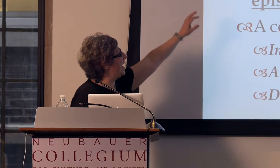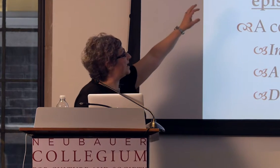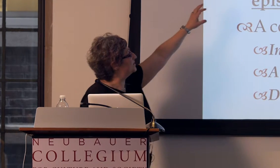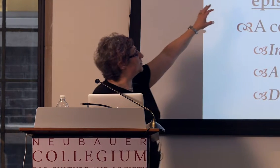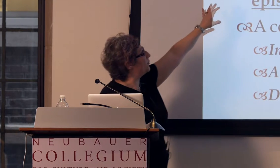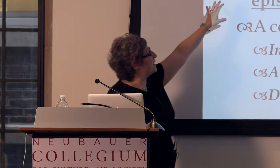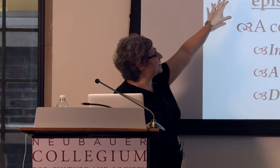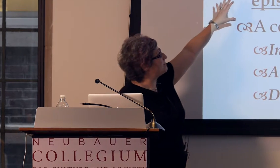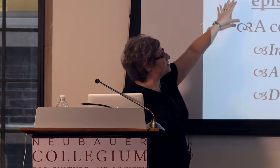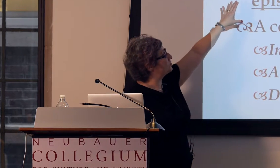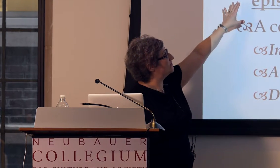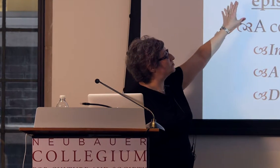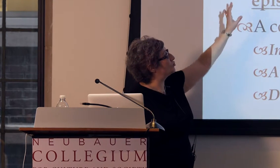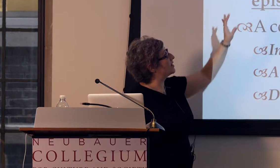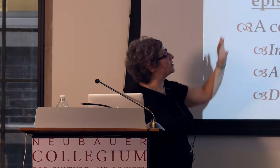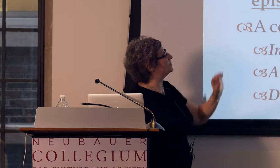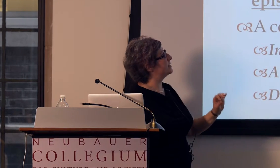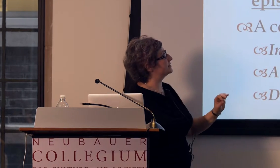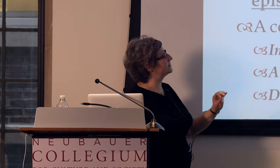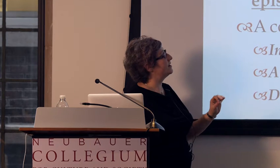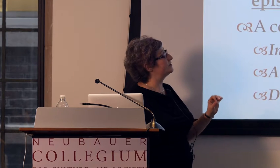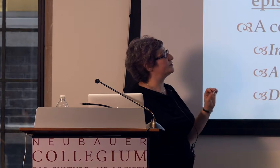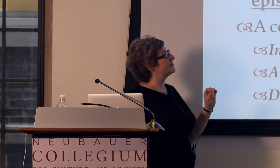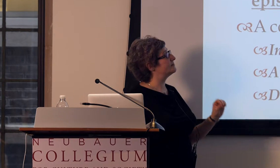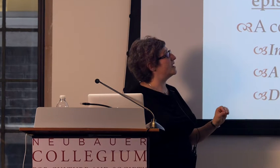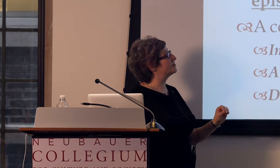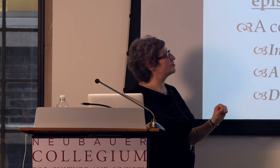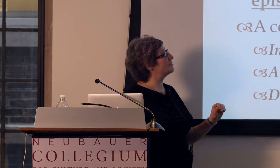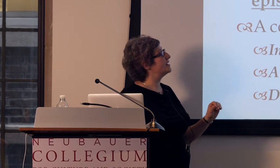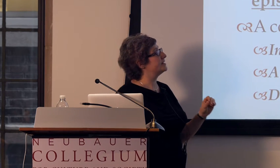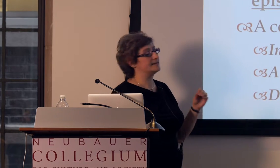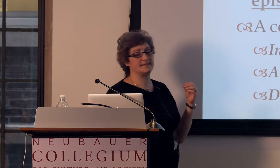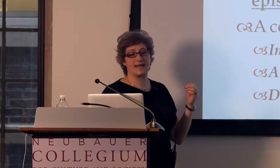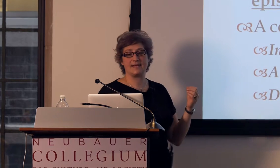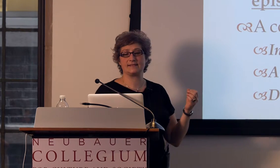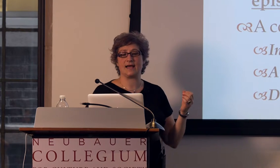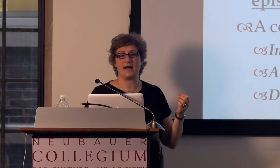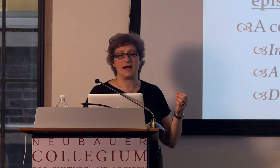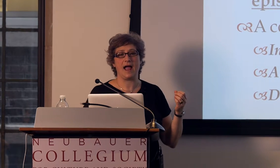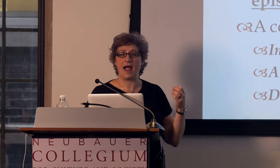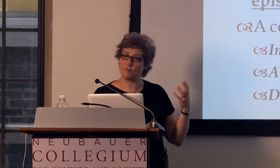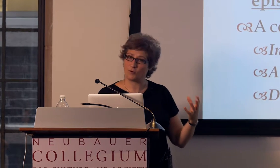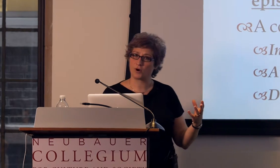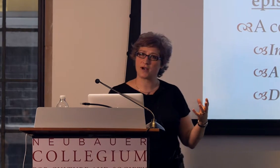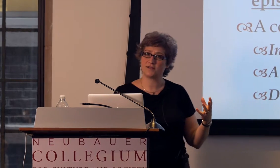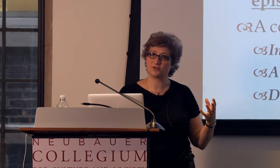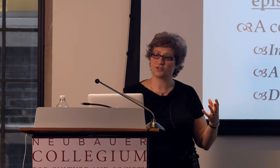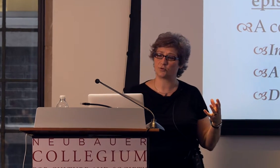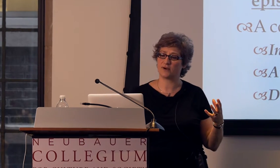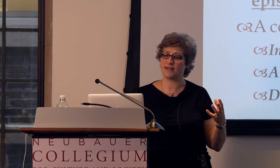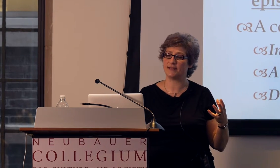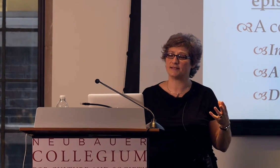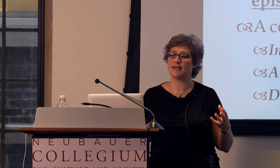and we got a measure of story goodness. So this measure says how well organized your story is